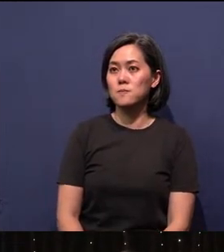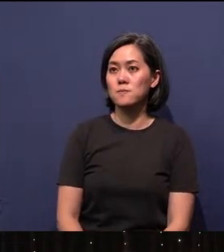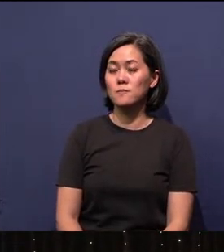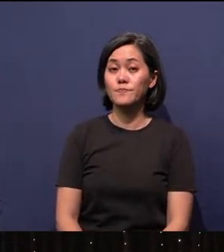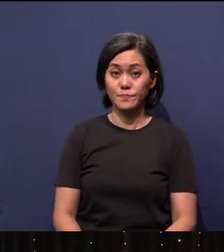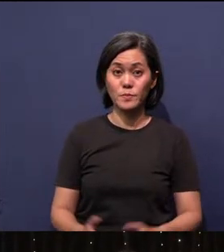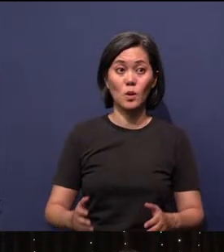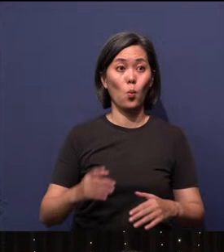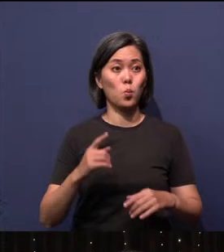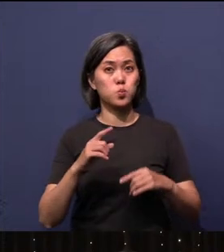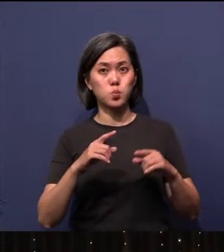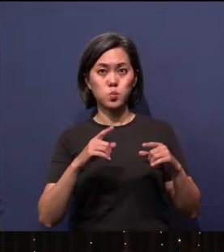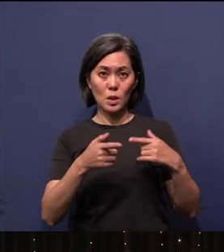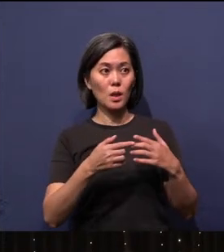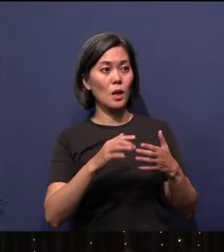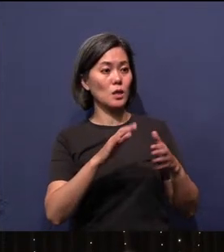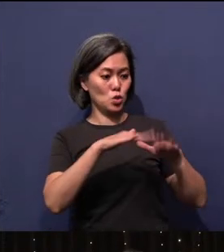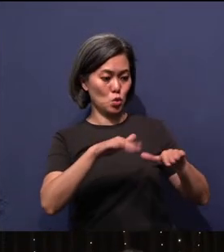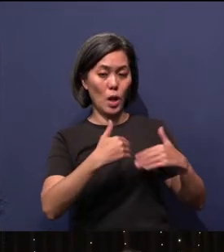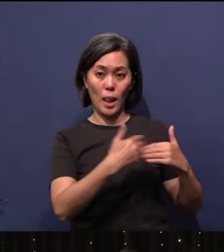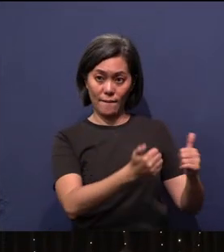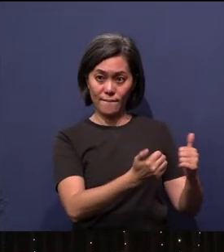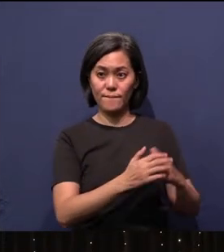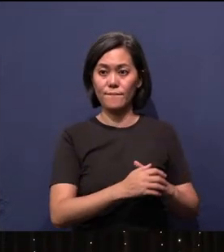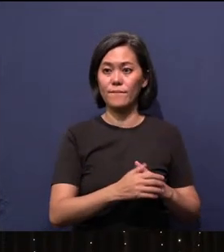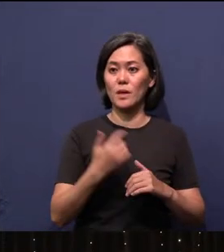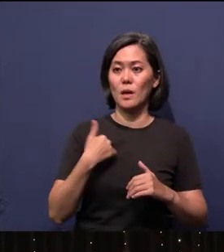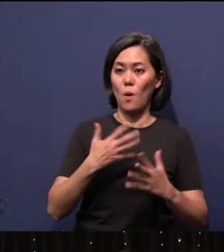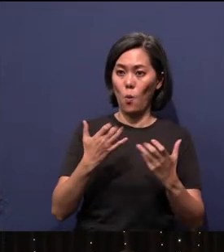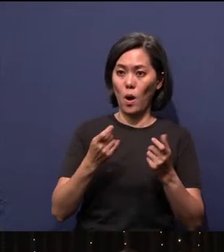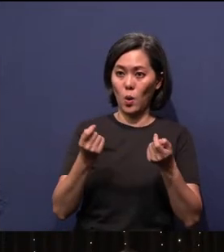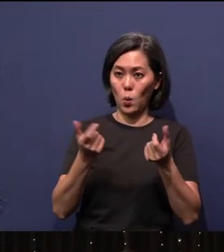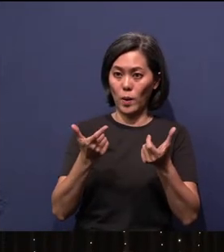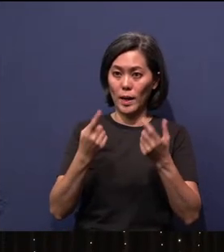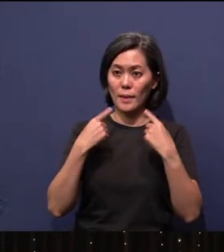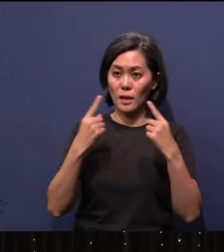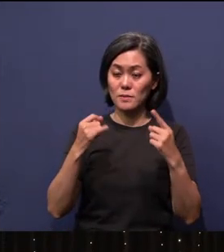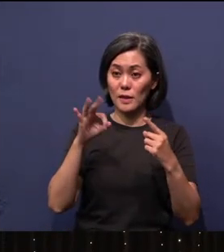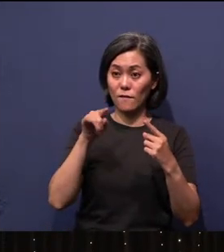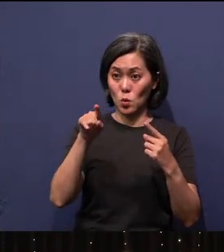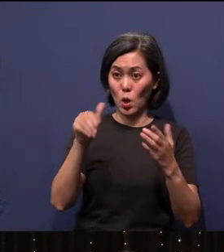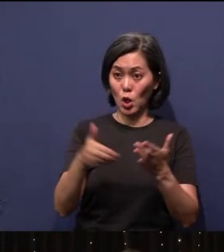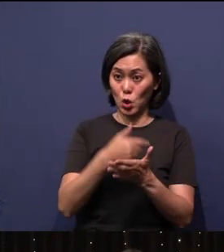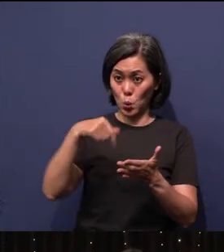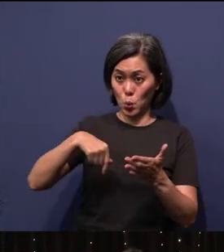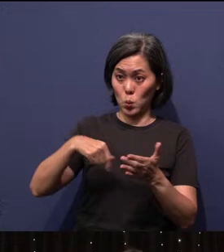While we dismiss the children. Just want to make this quick announcement. If you are new to Bartley , we would love to